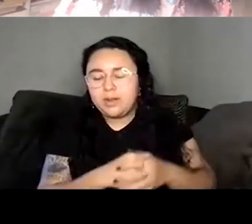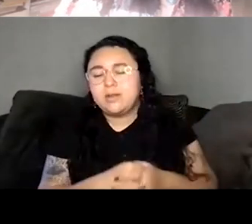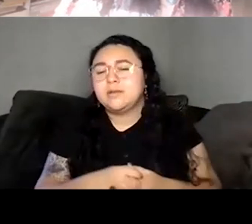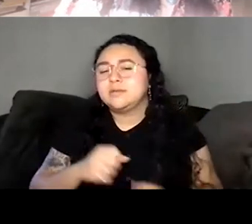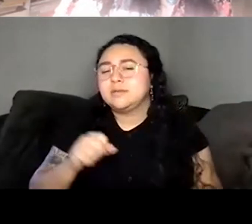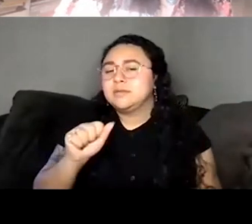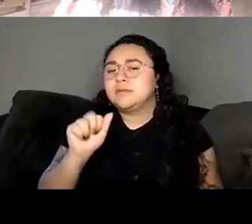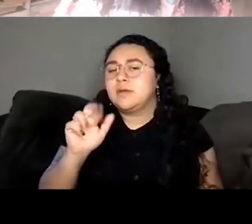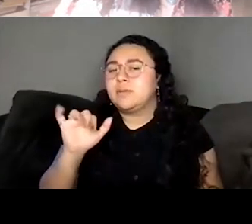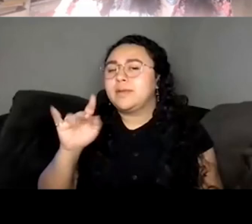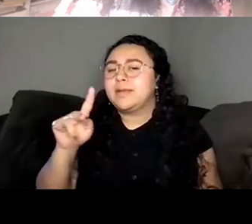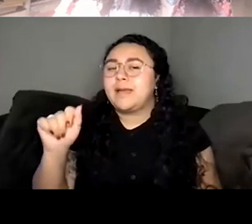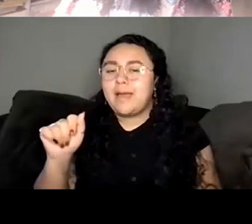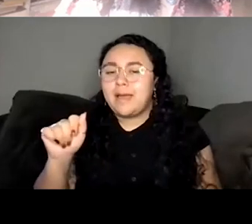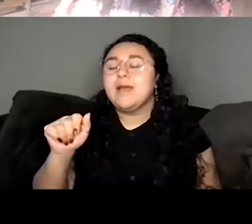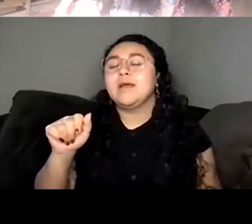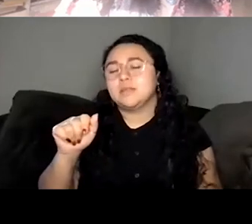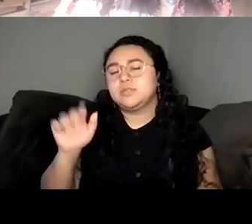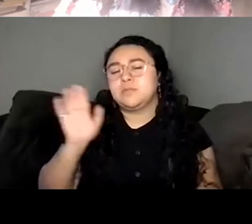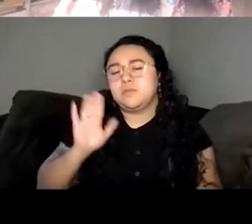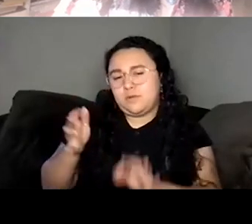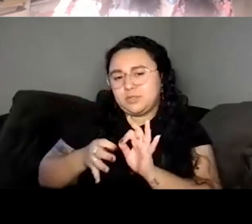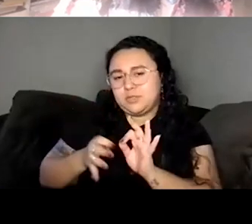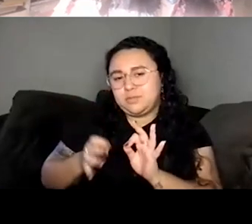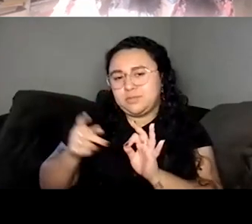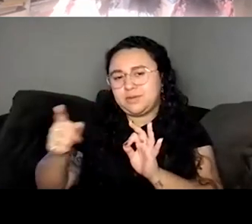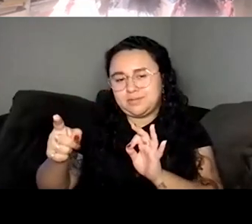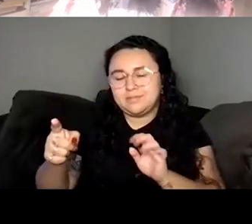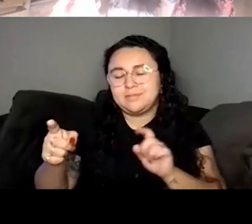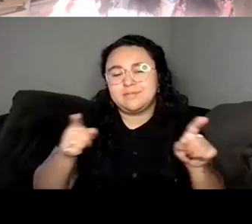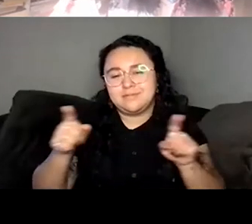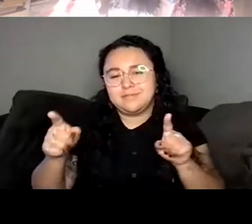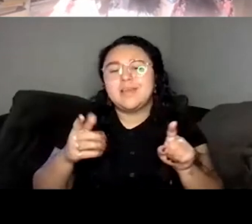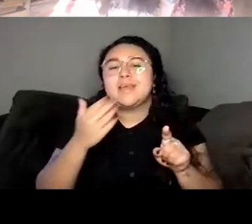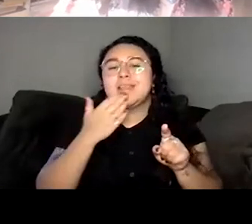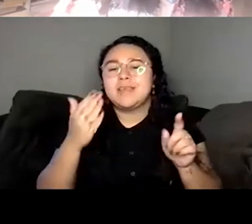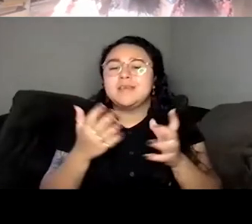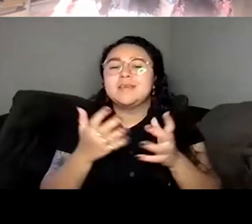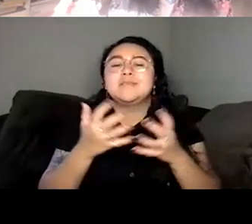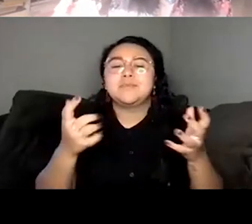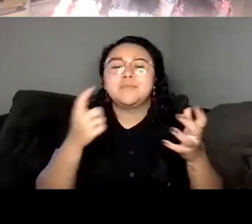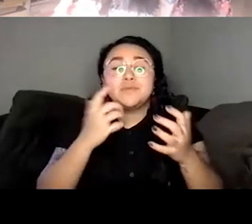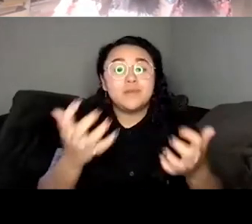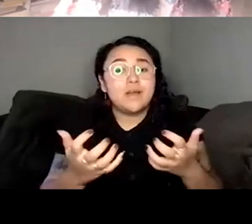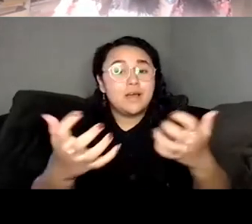who is on screen earlier? And yes, thank you to our audience as well for joining us on